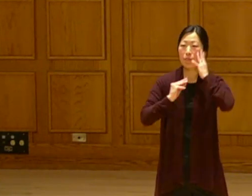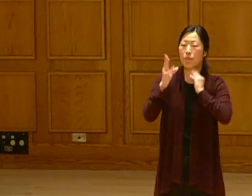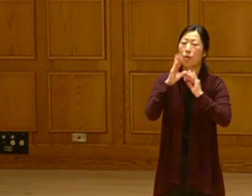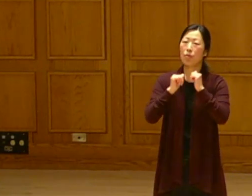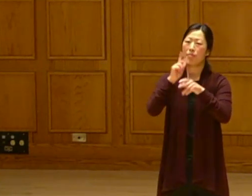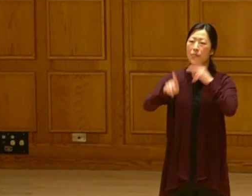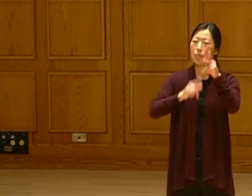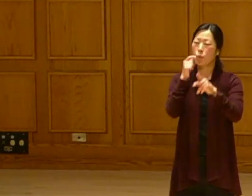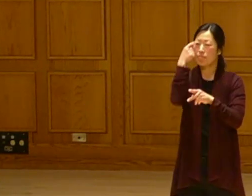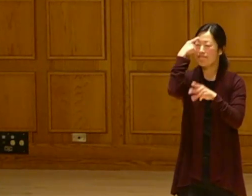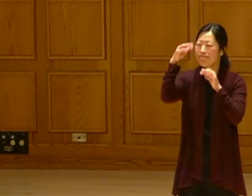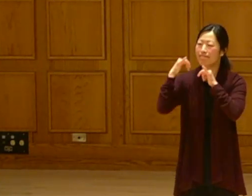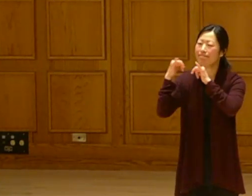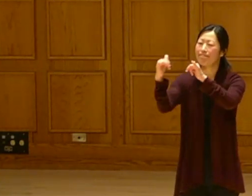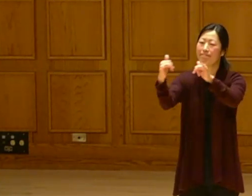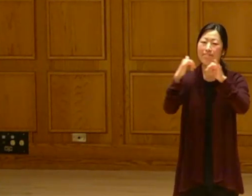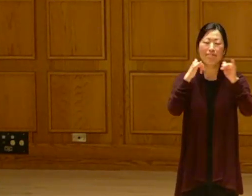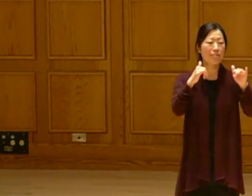I know we have a couple of people spread out in here.